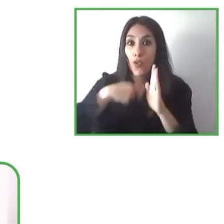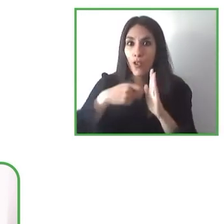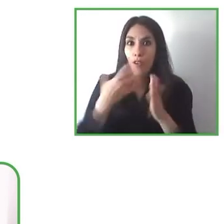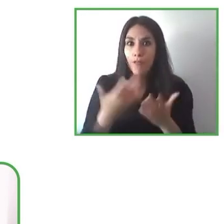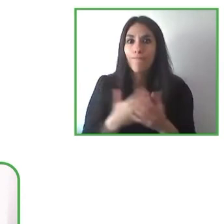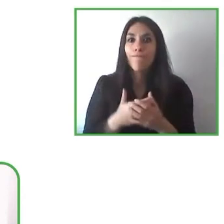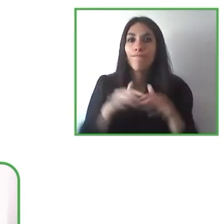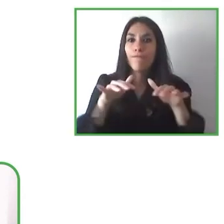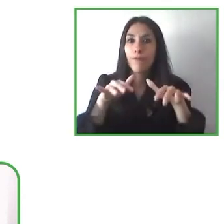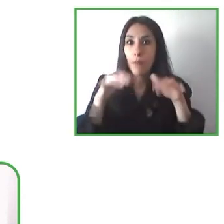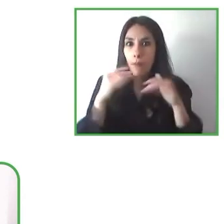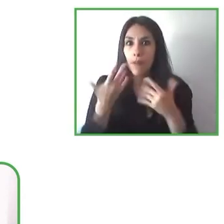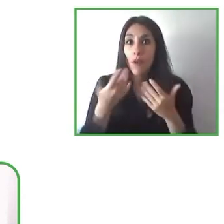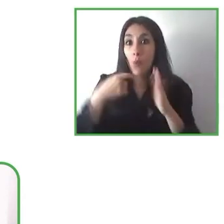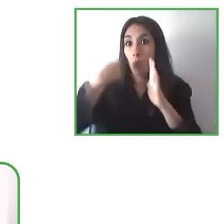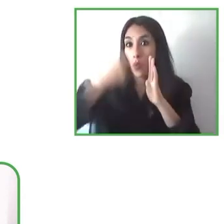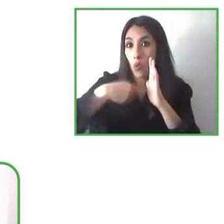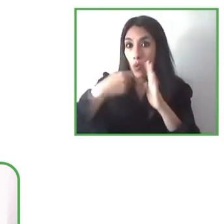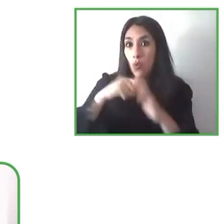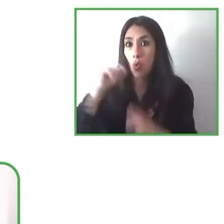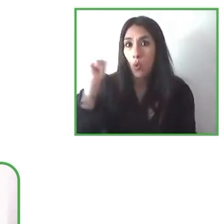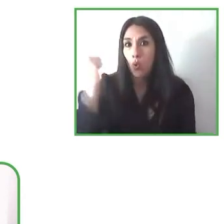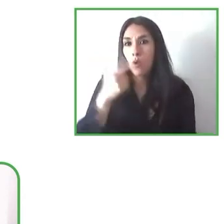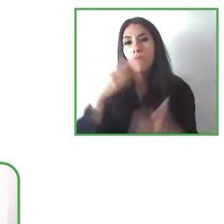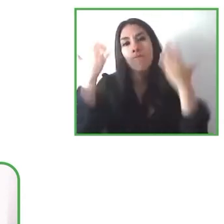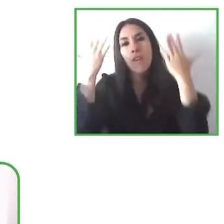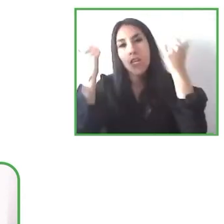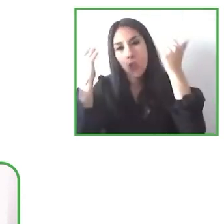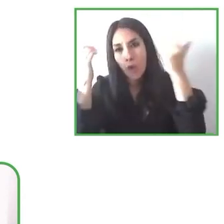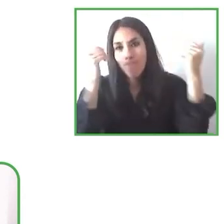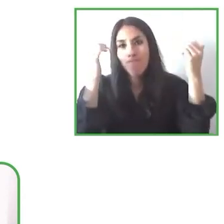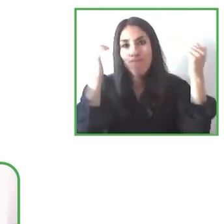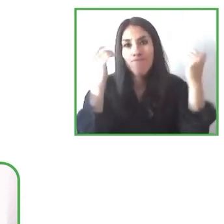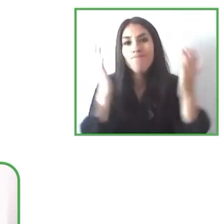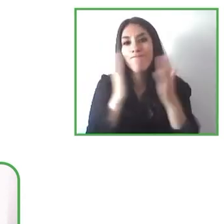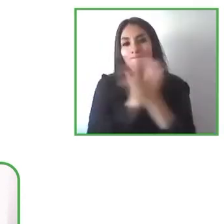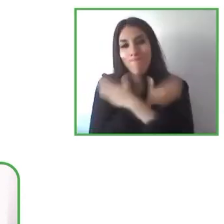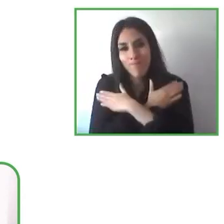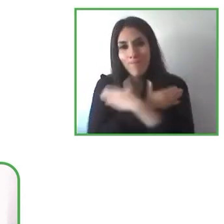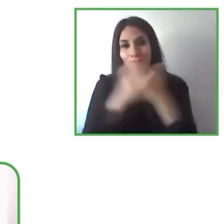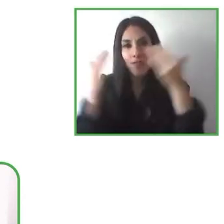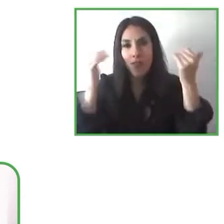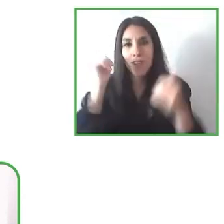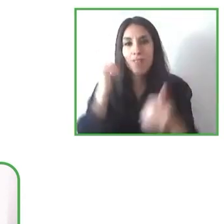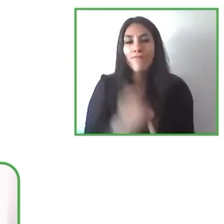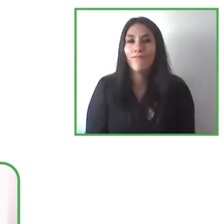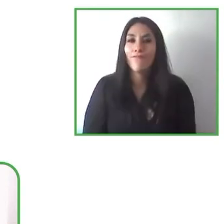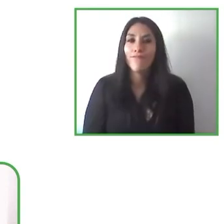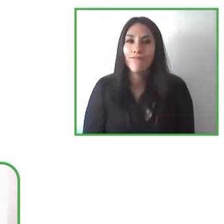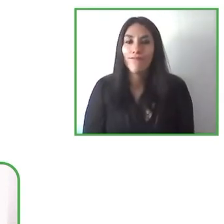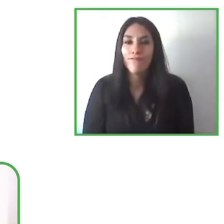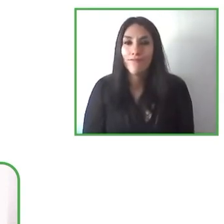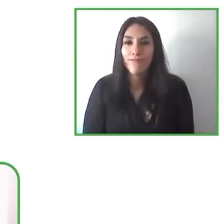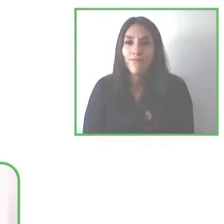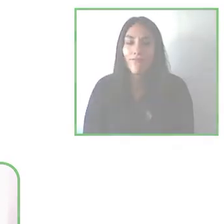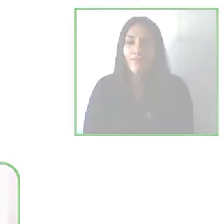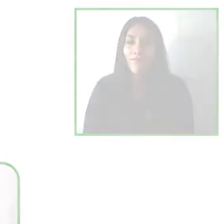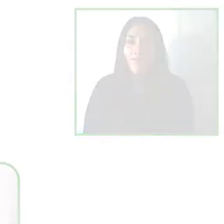regards to you you